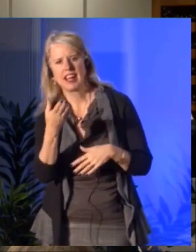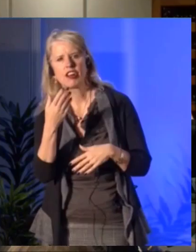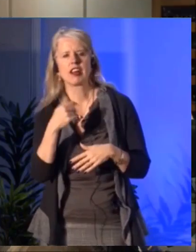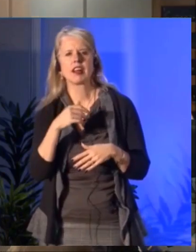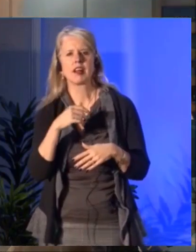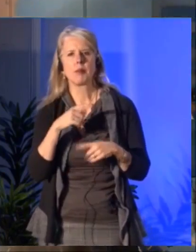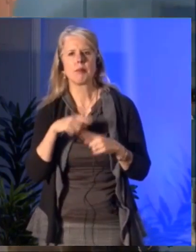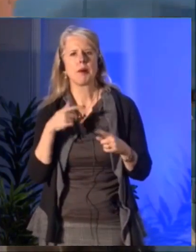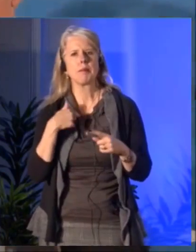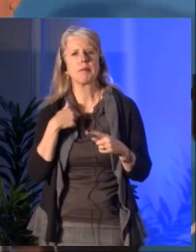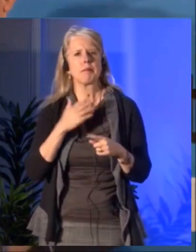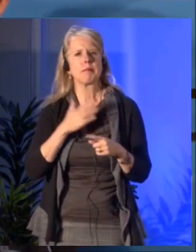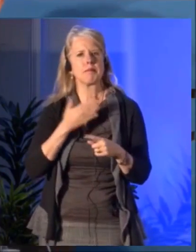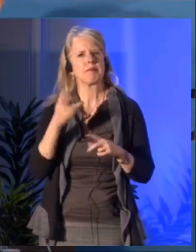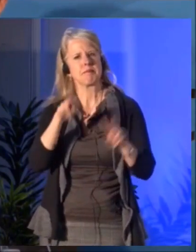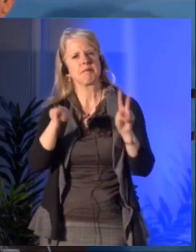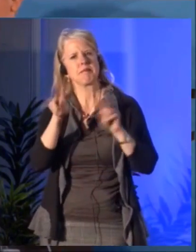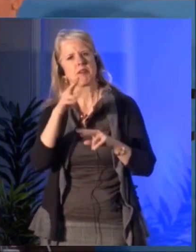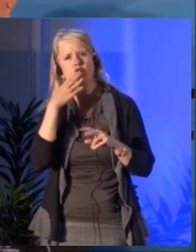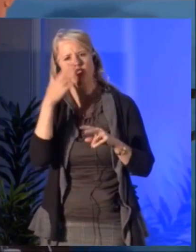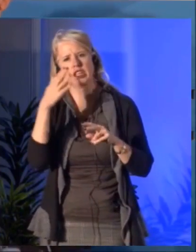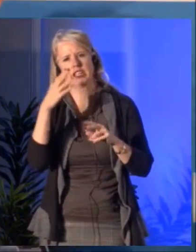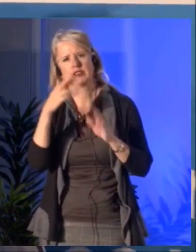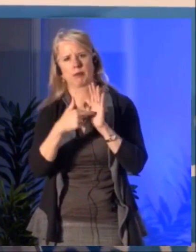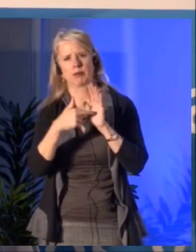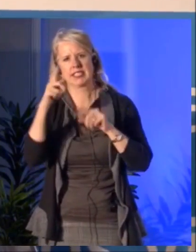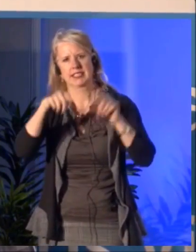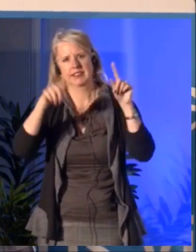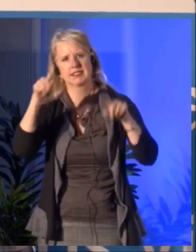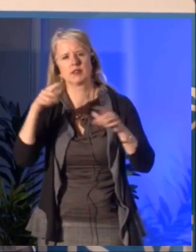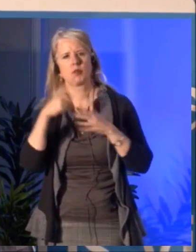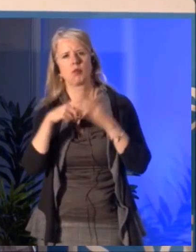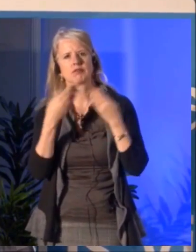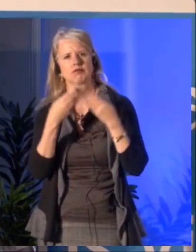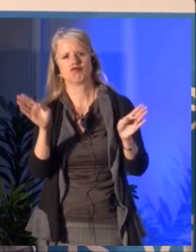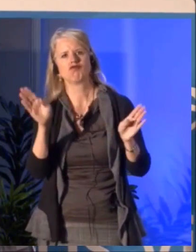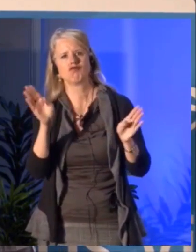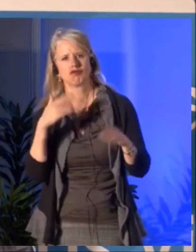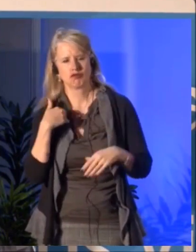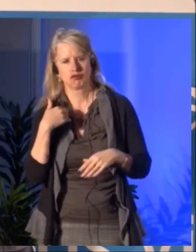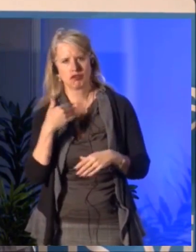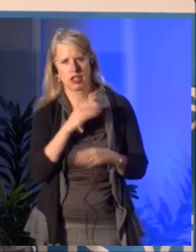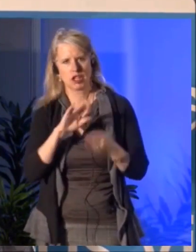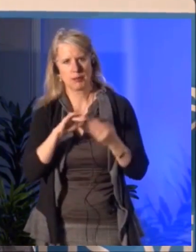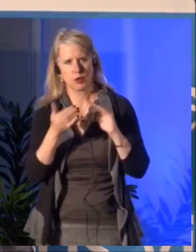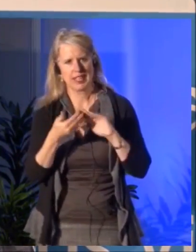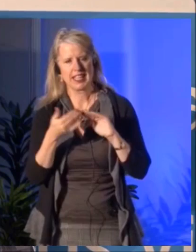Simon Brault: Yeah, so for the summit the way we work is already invited 250